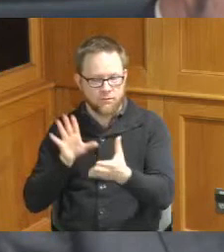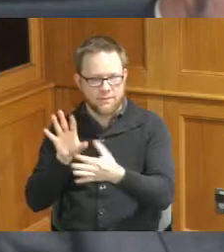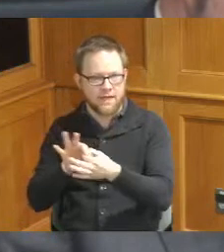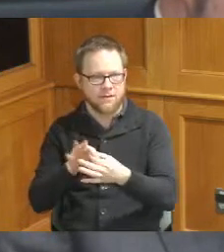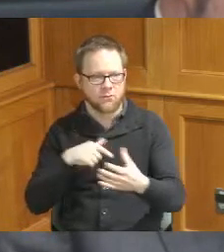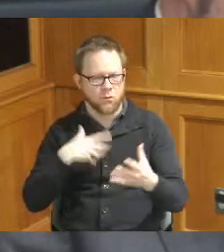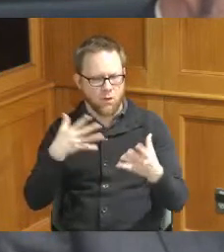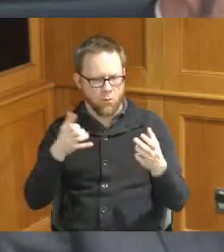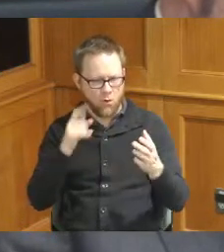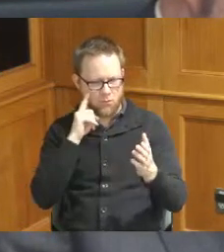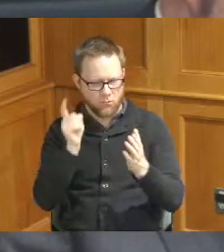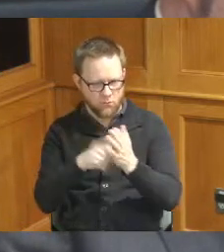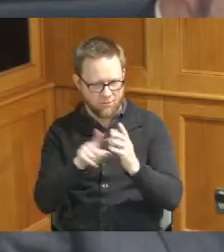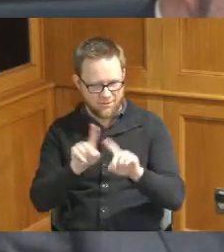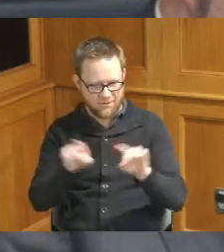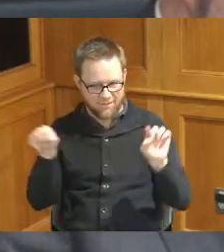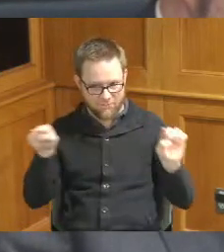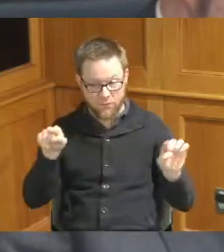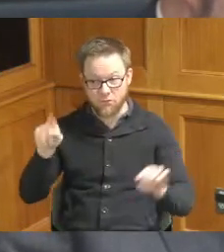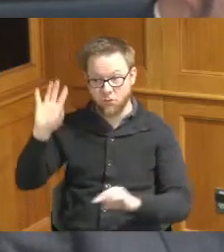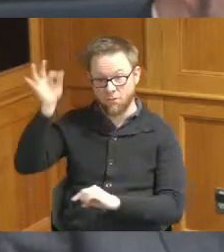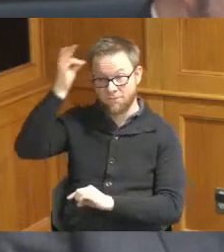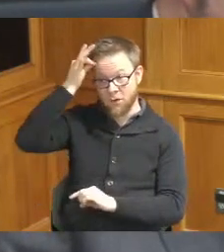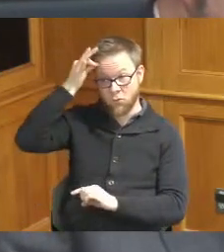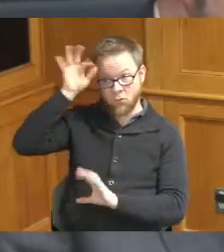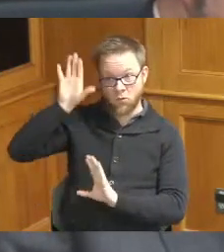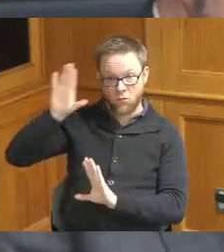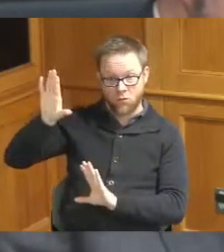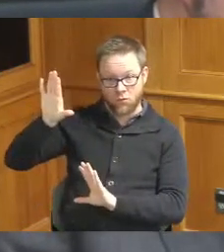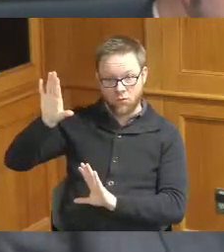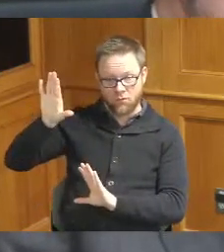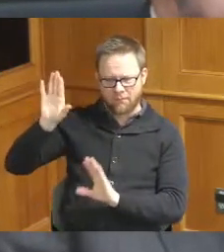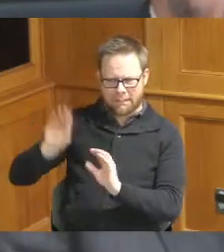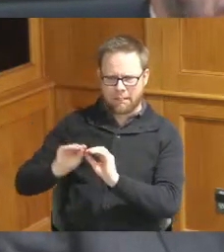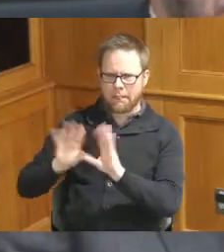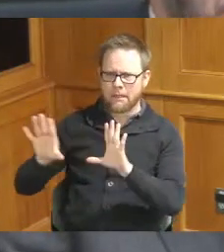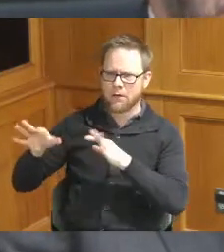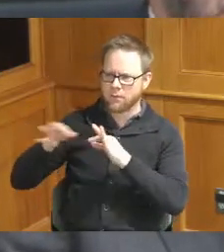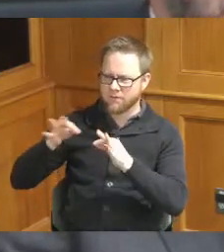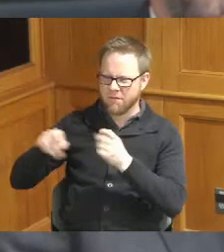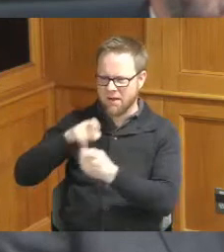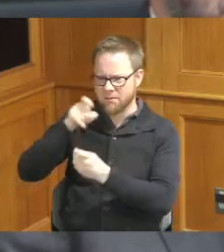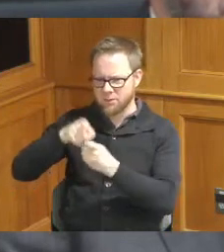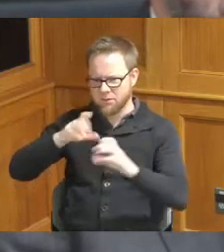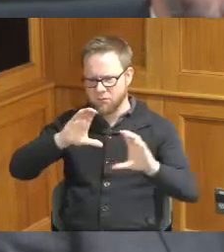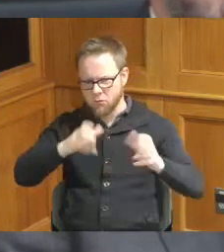important that the federal government has clearly defined a certain population that's to be targeted